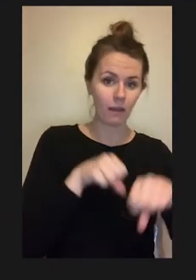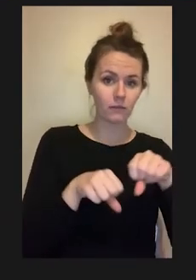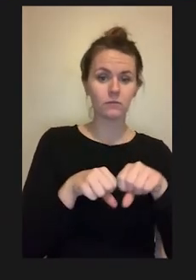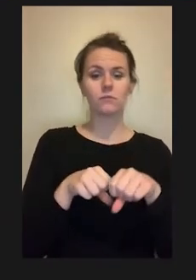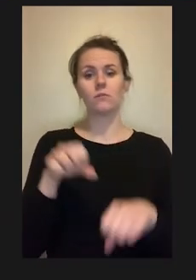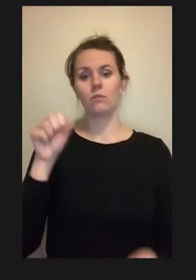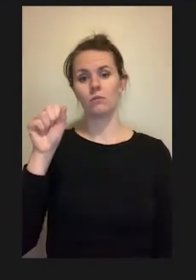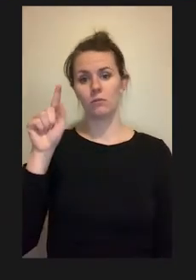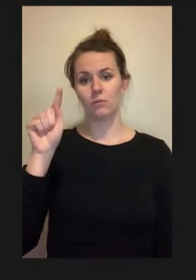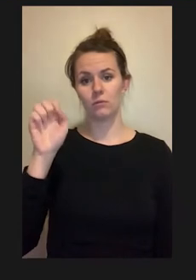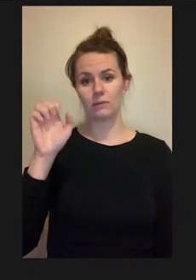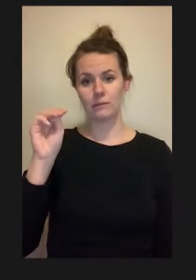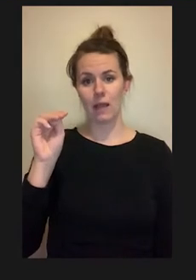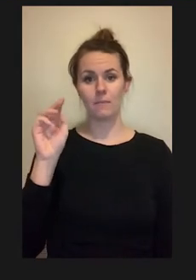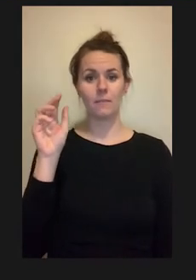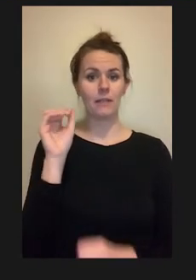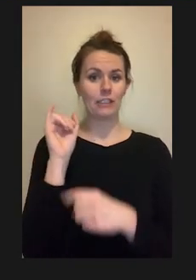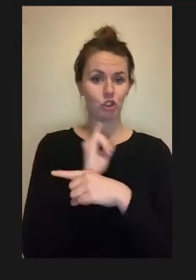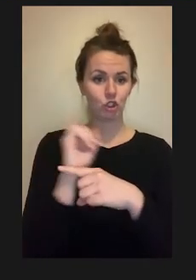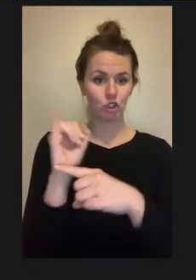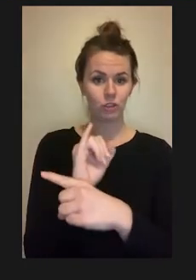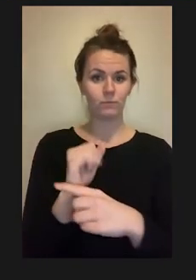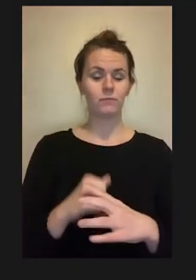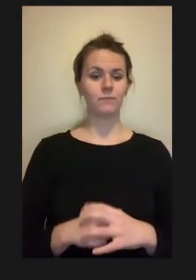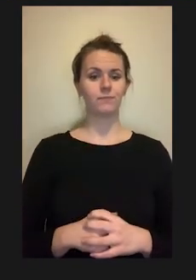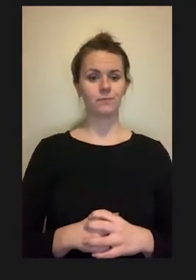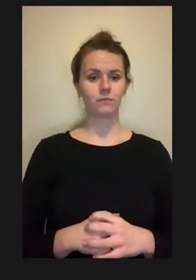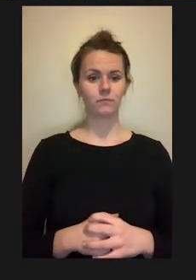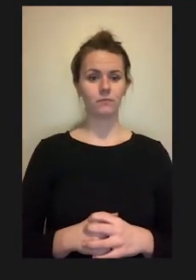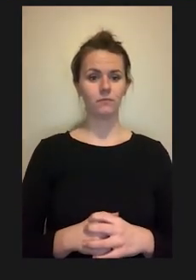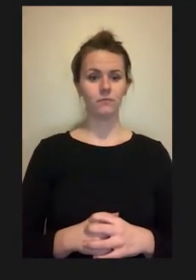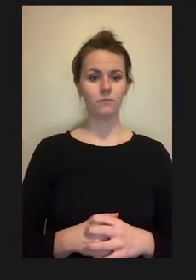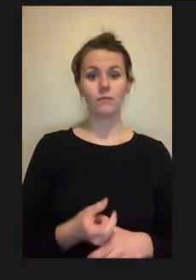but many students with disabilities, such as those with difficulty with self-care,